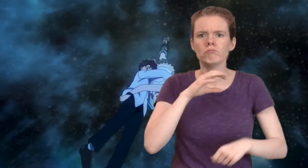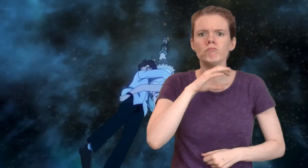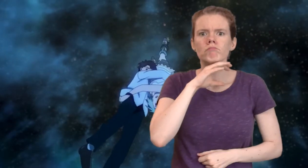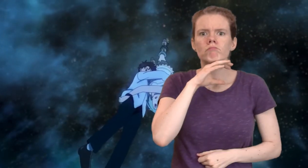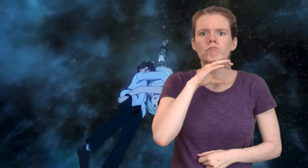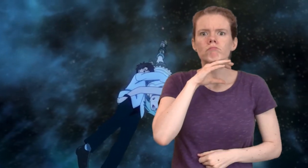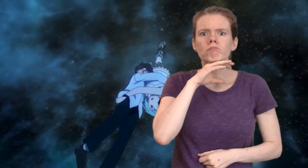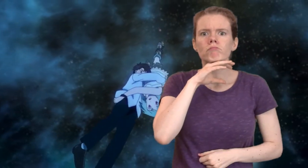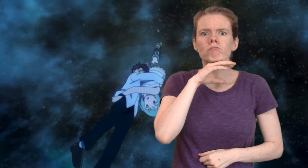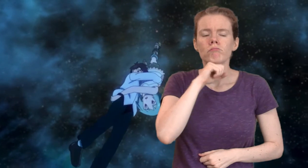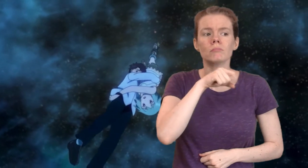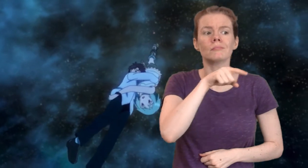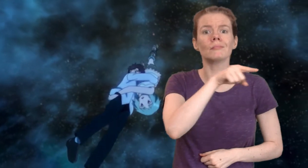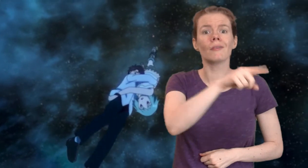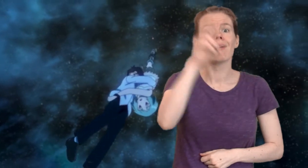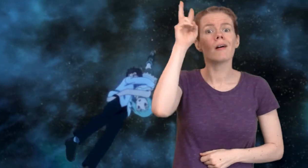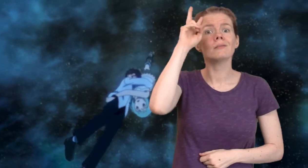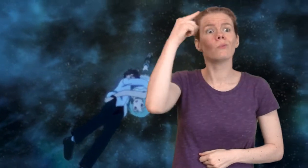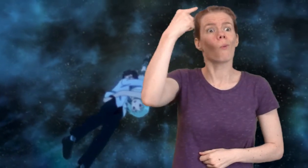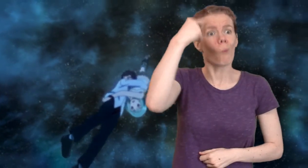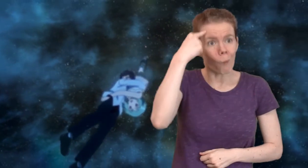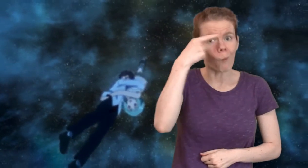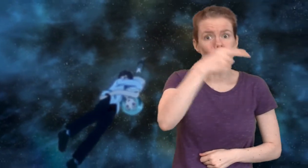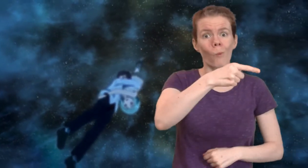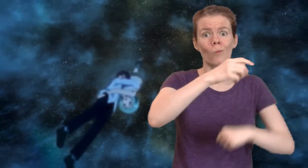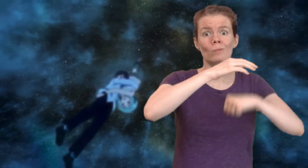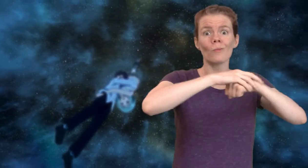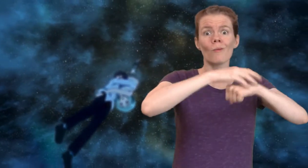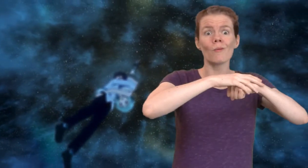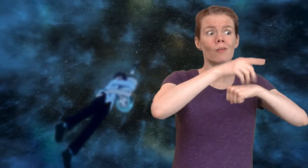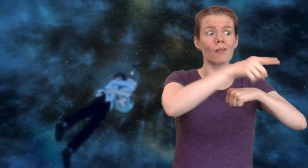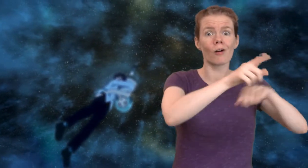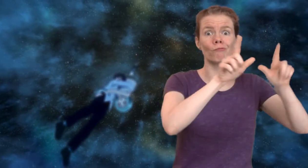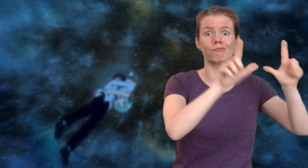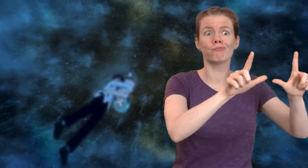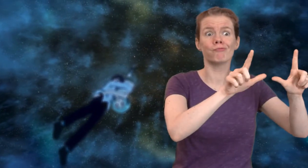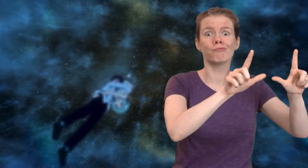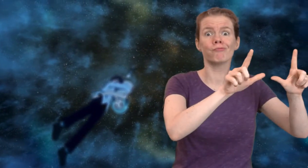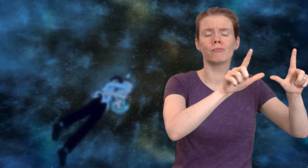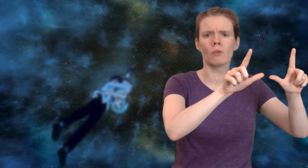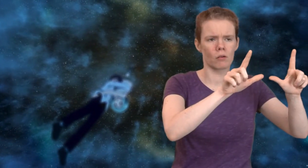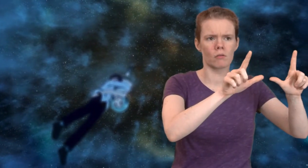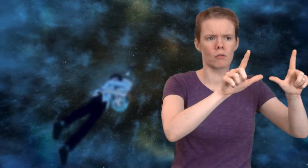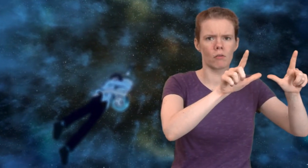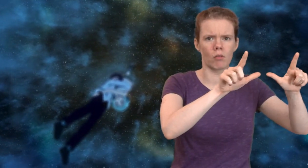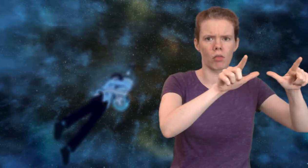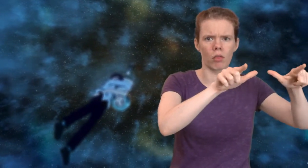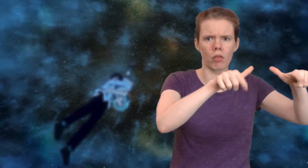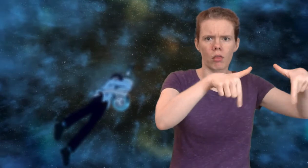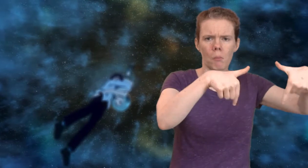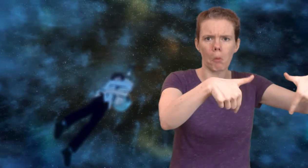Eiji finds out that Aiga as the "one world" is the opposite,